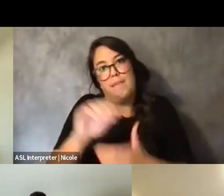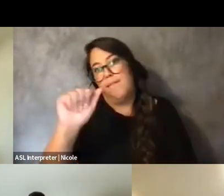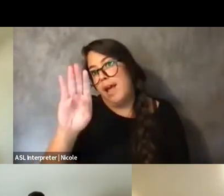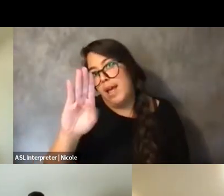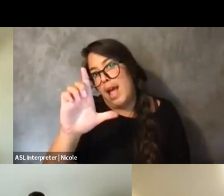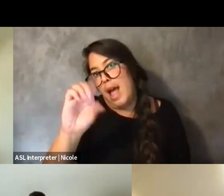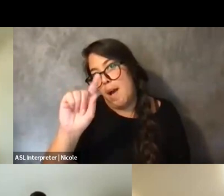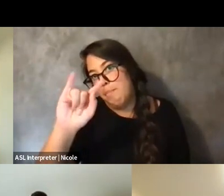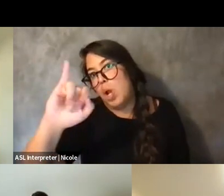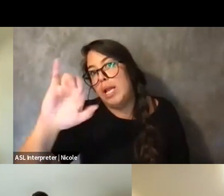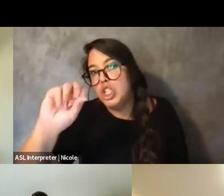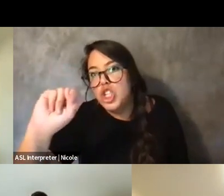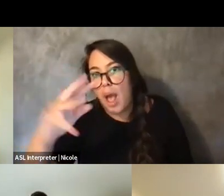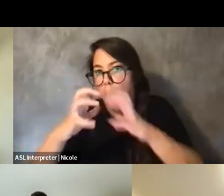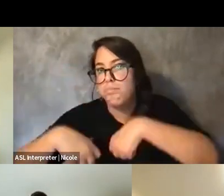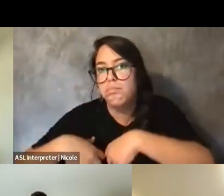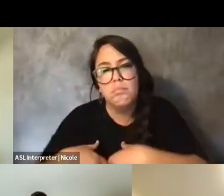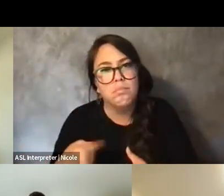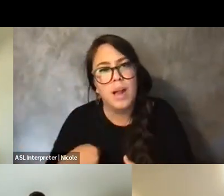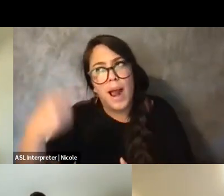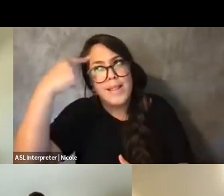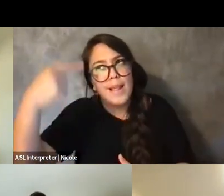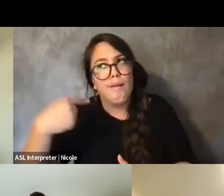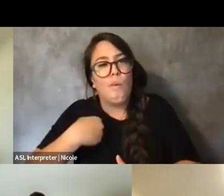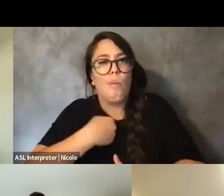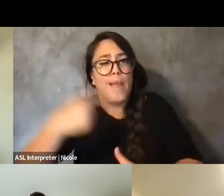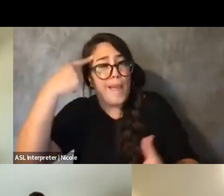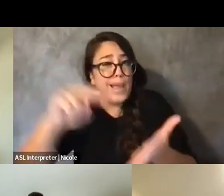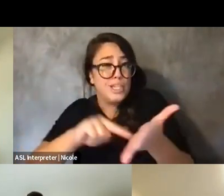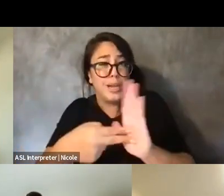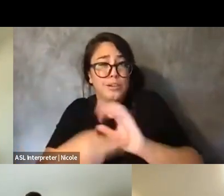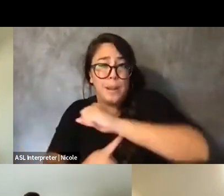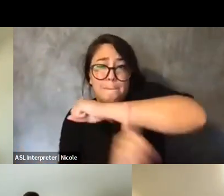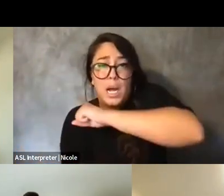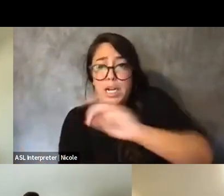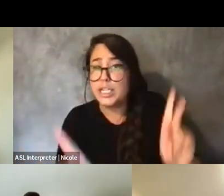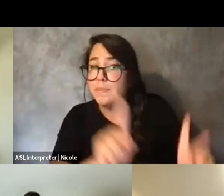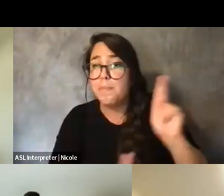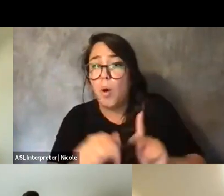I do think there are unintentional ways we punish people for not showing up in ways that we deem as appropriate.